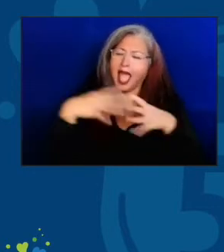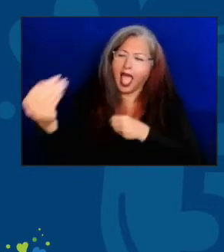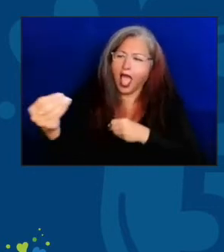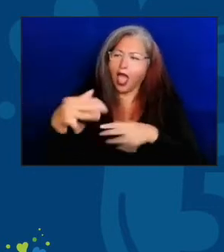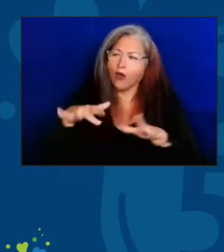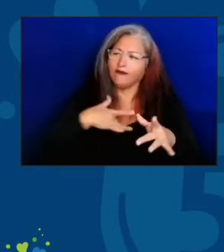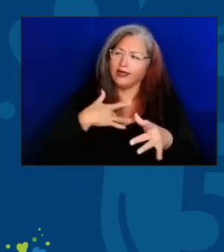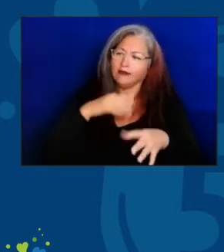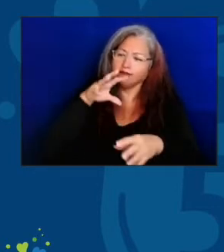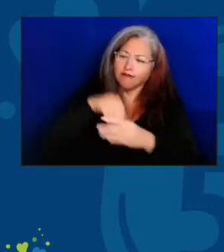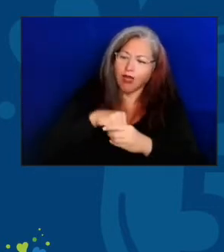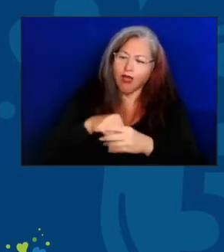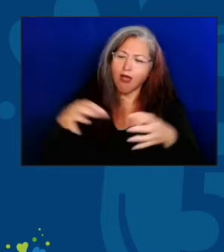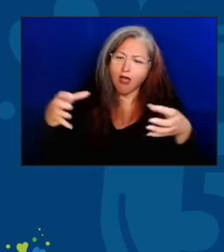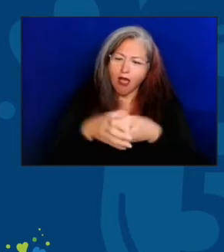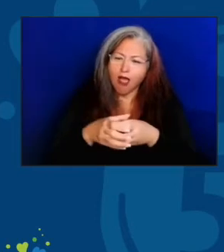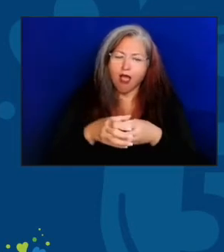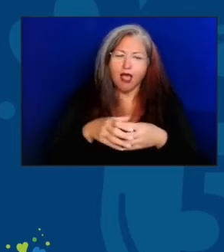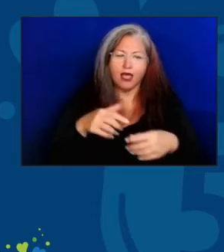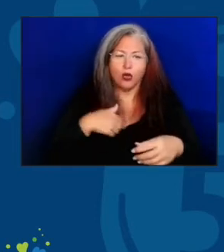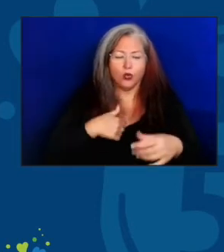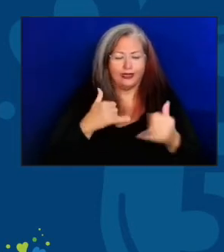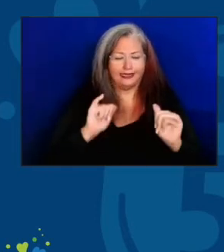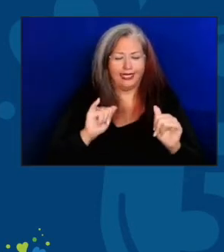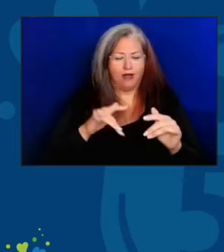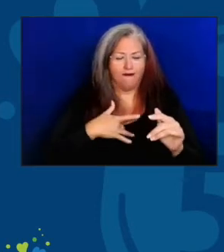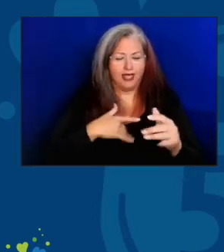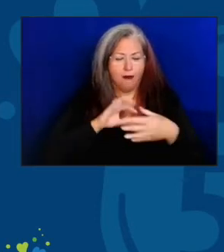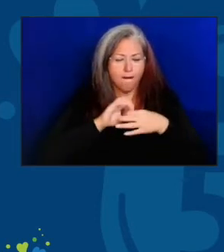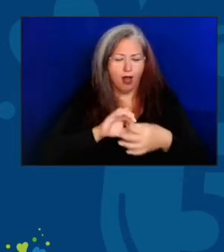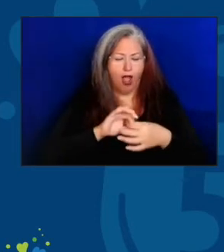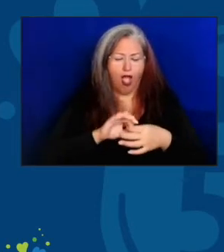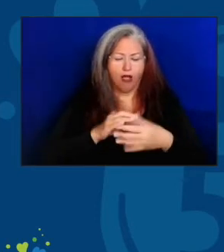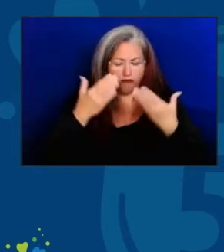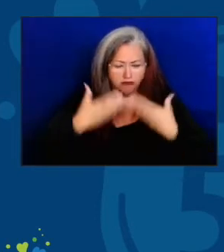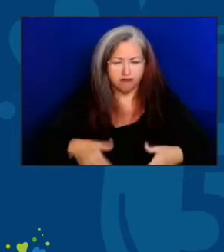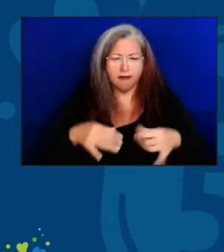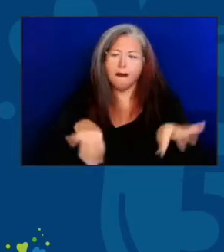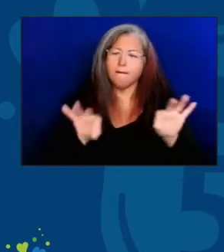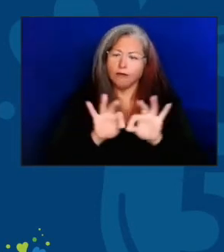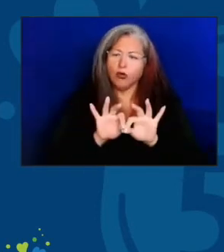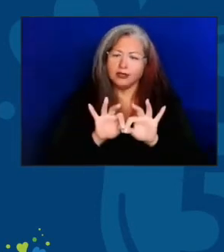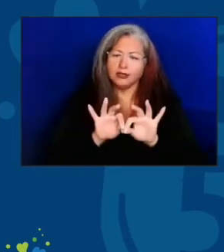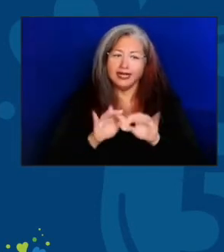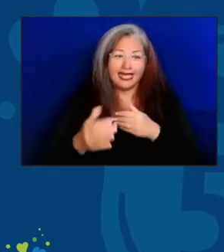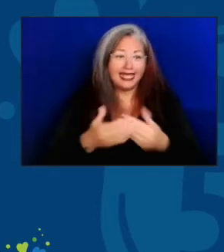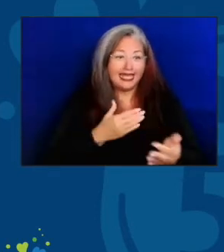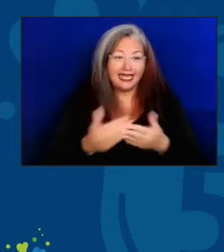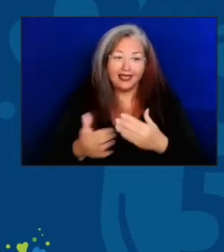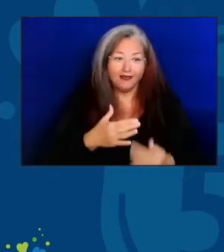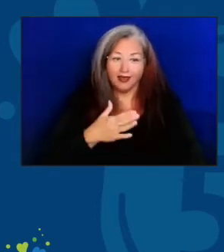We feel like we still belong. We're still important, even at our age.